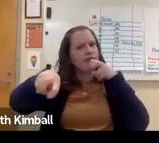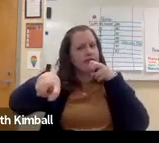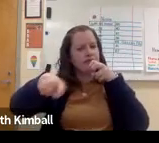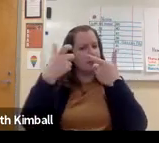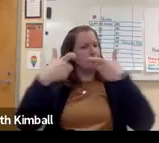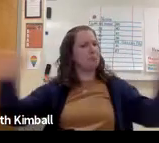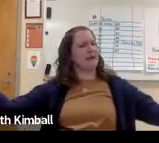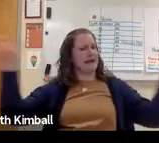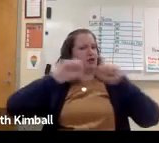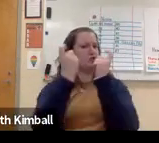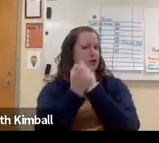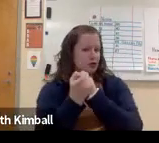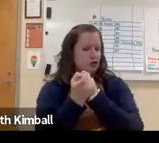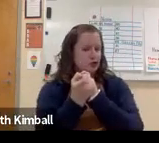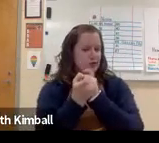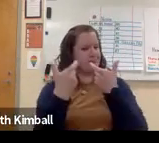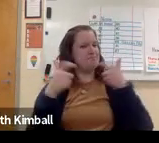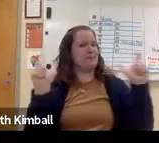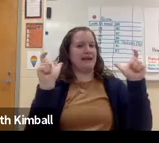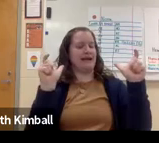while working full time, taking care of their children,